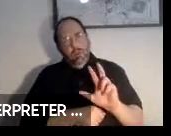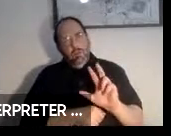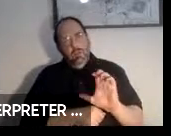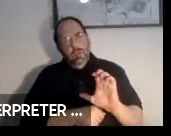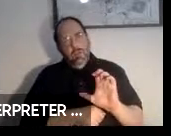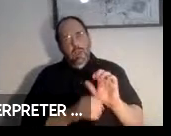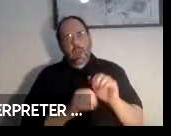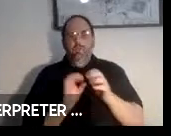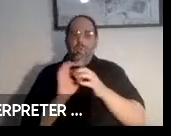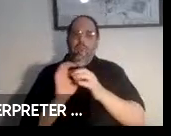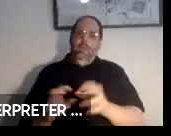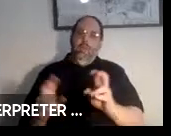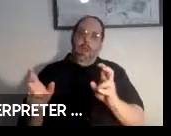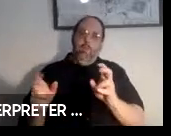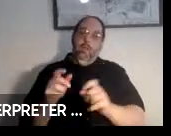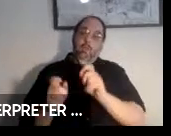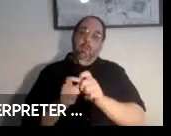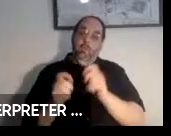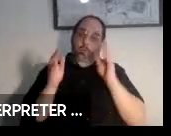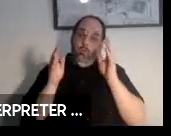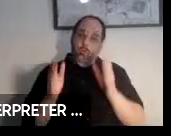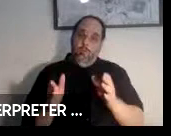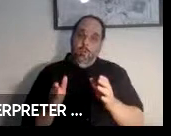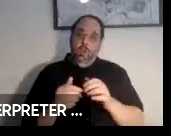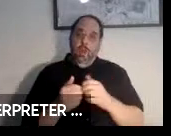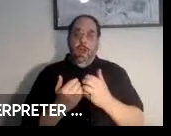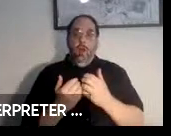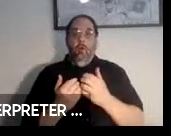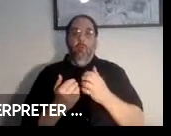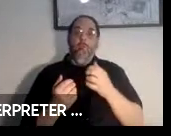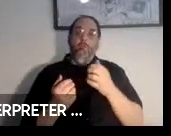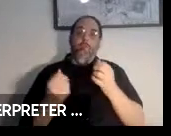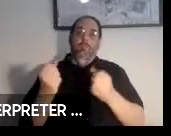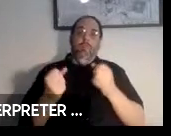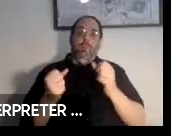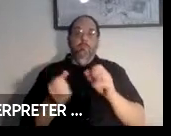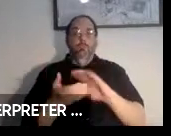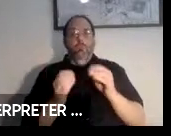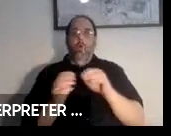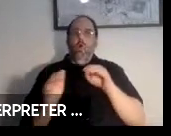Specifically around how to make transportation more accessible. Next slide, please.